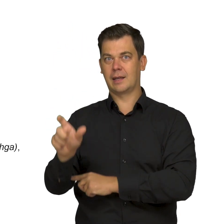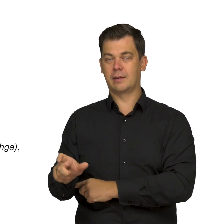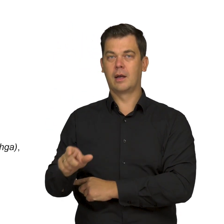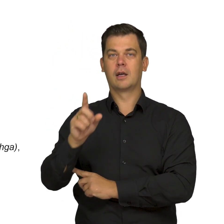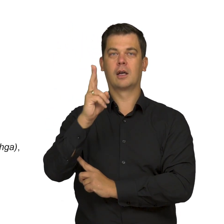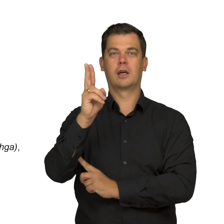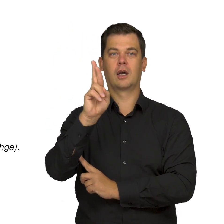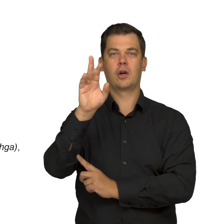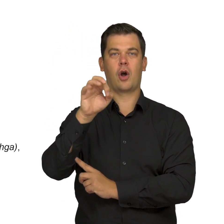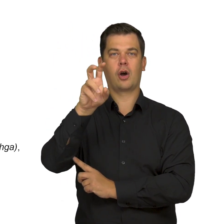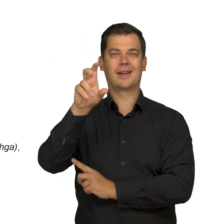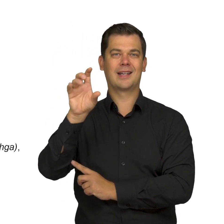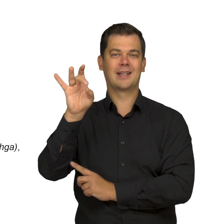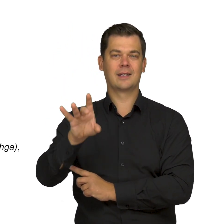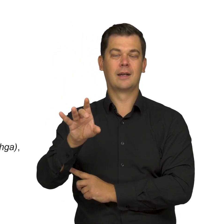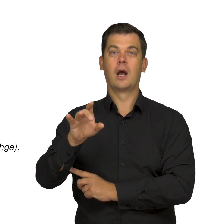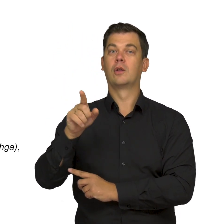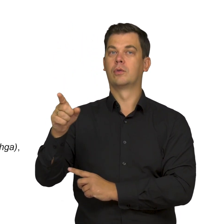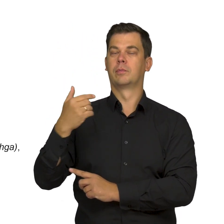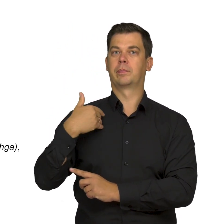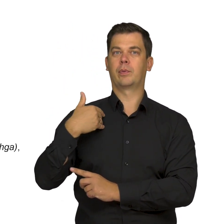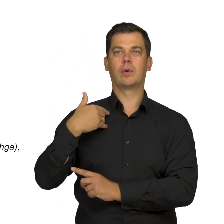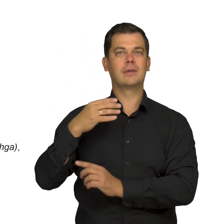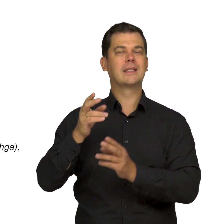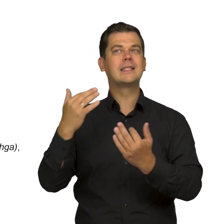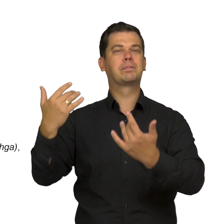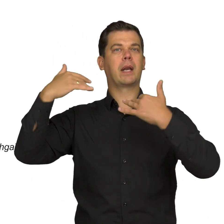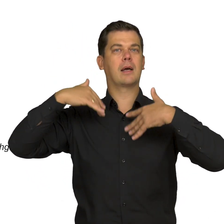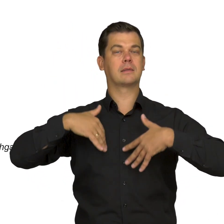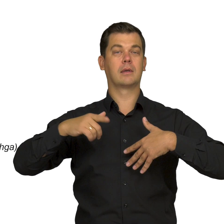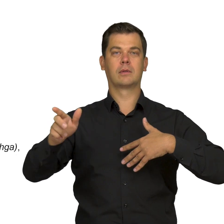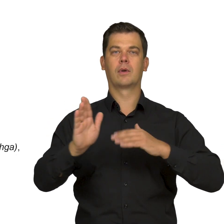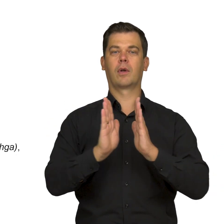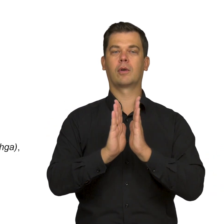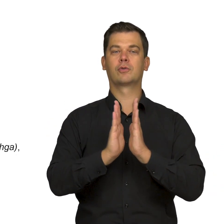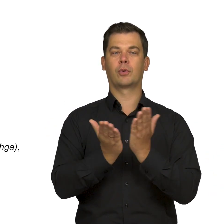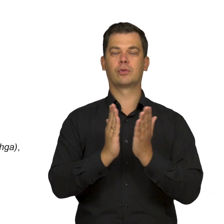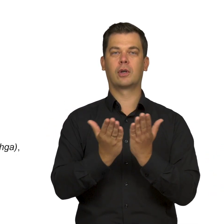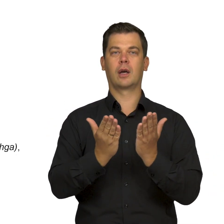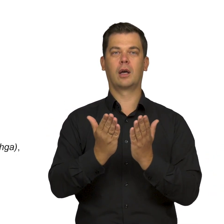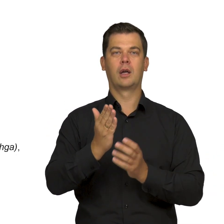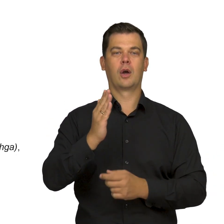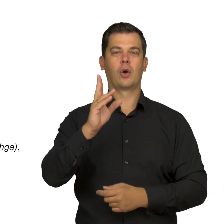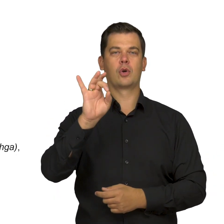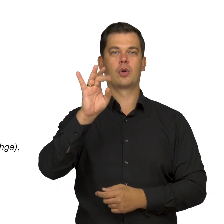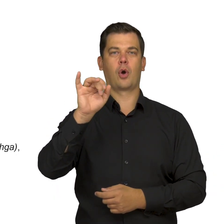reveals a very specific inspiration: Manette Salomon by Edmond and Jules de Goncourt from 1866,